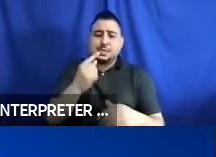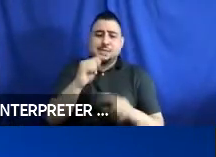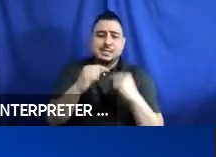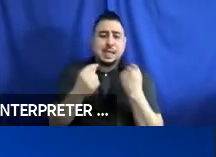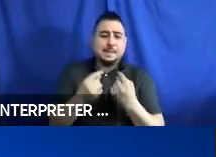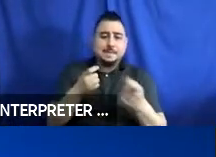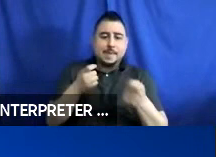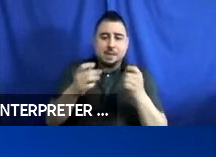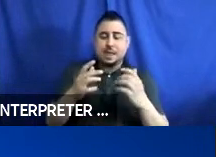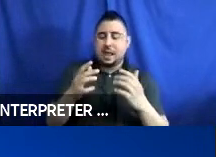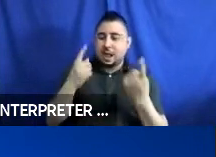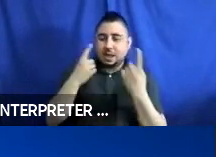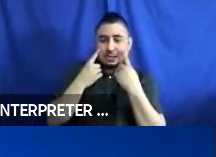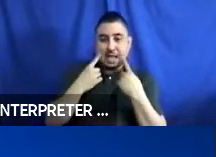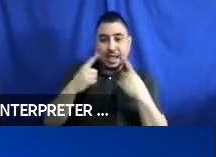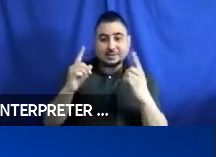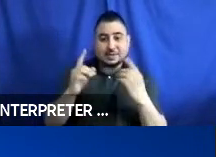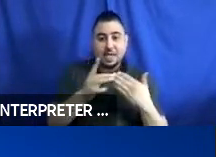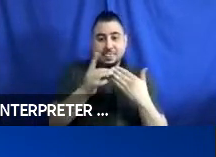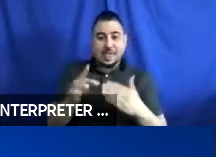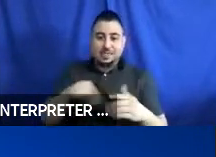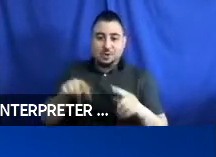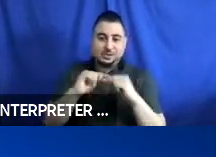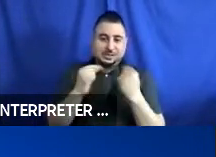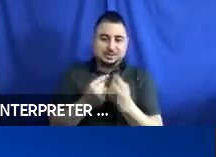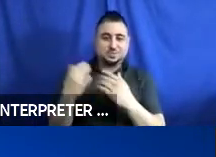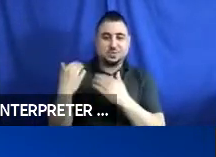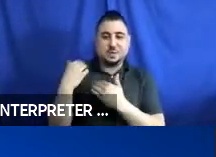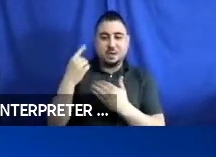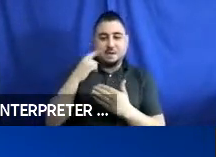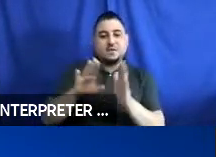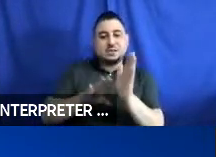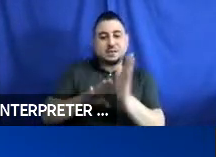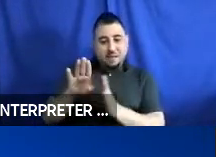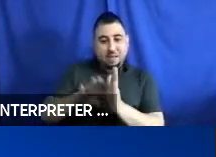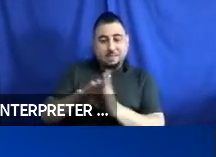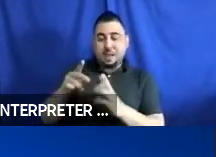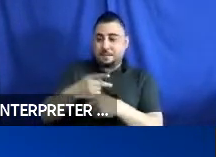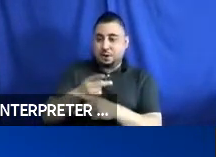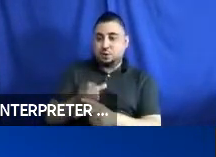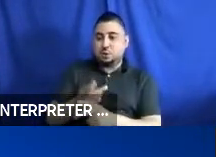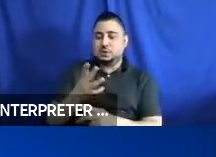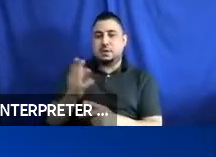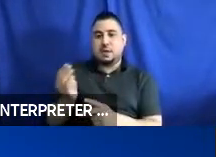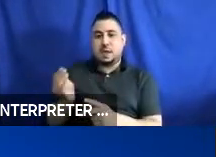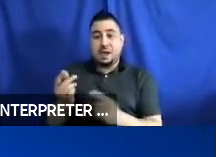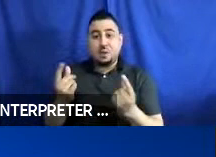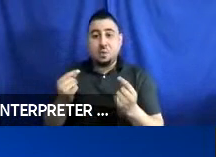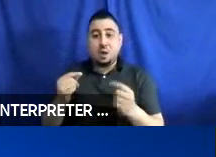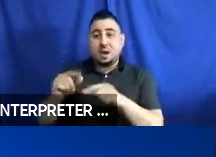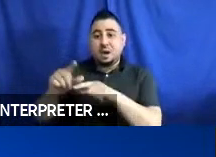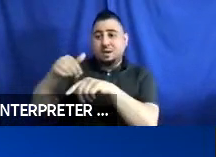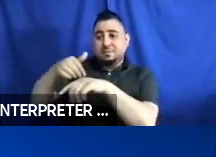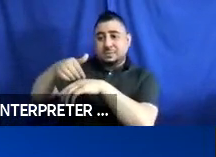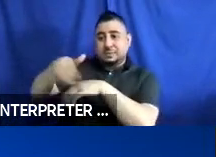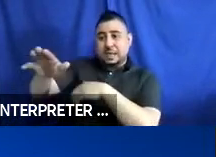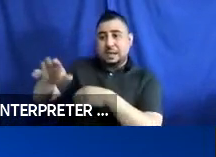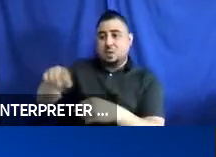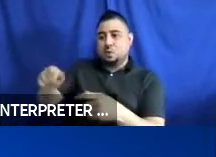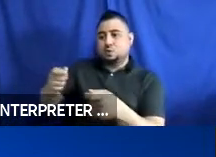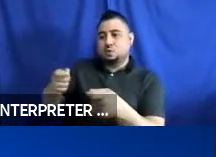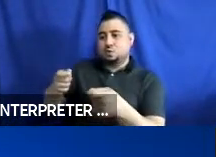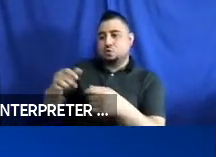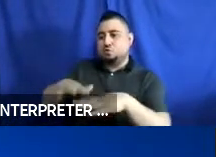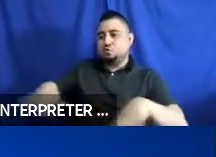led team responsible for developing, producing, and deploying ground control stations, for